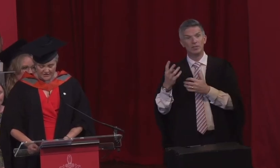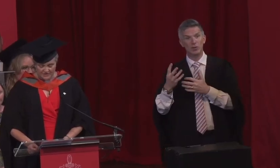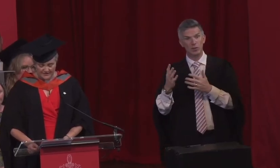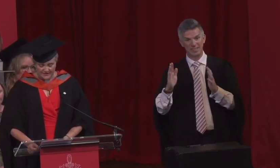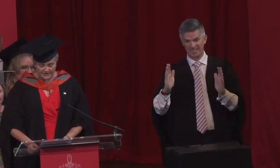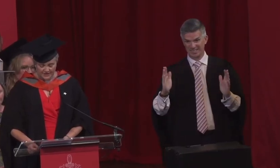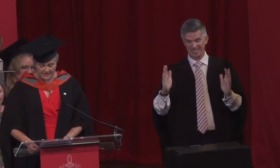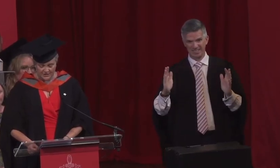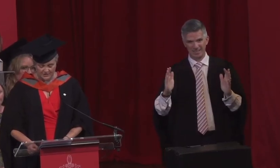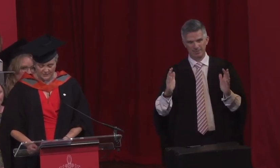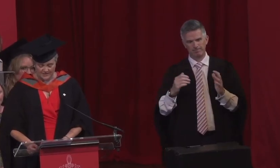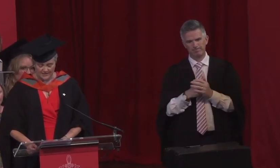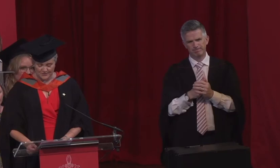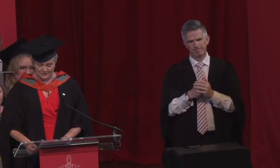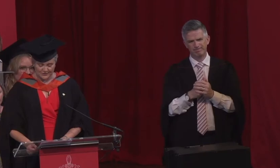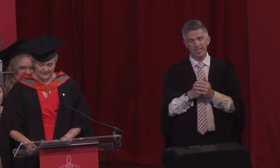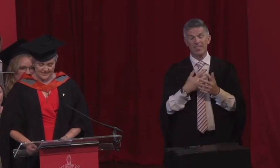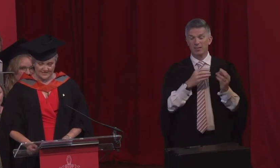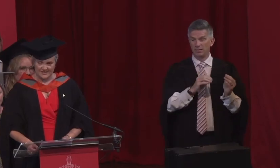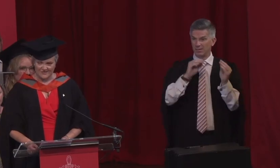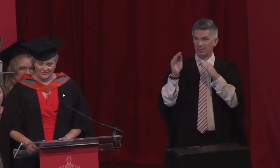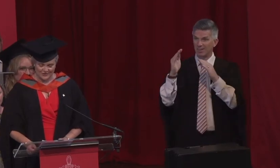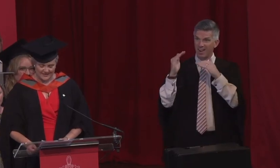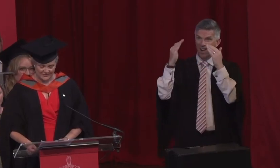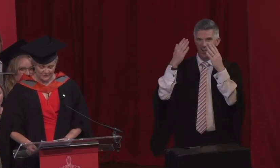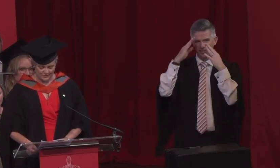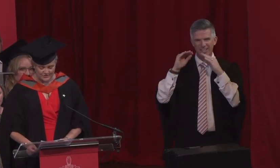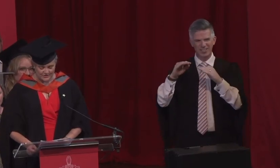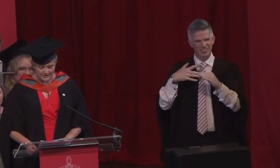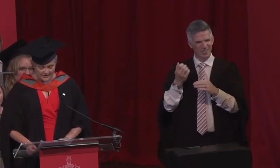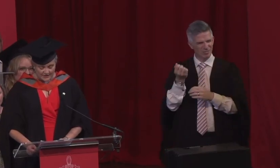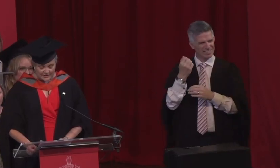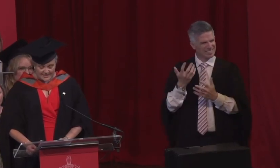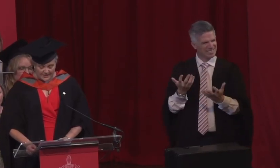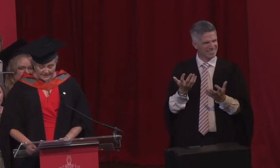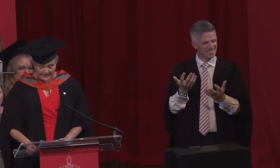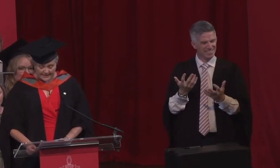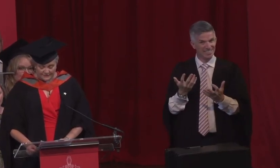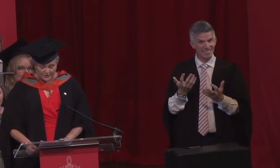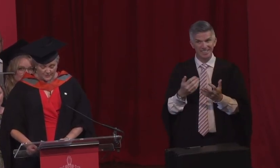of higher education was absolutely crazy. Also I thought, you see where I came from